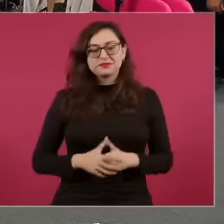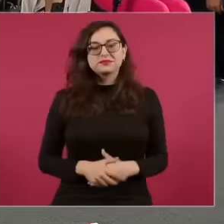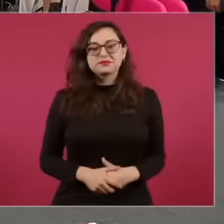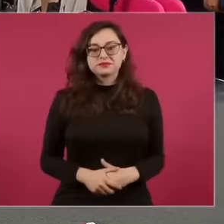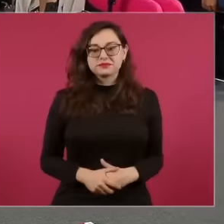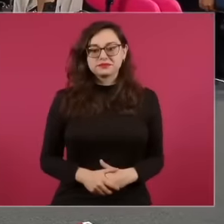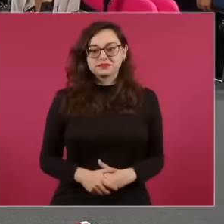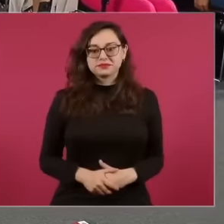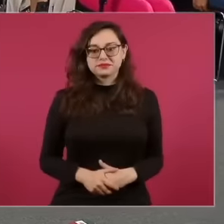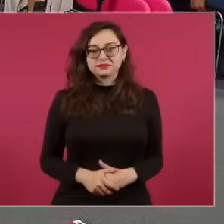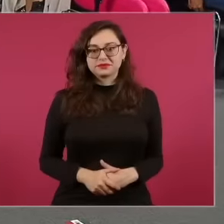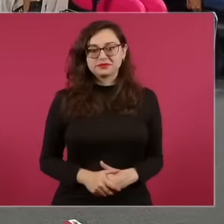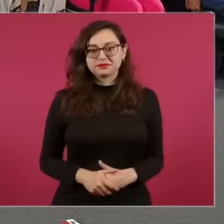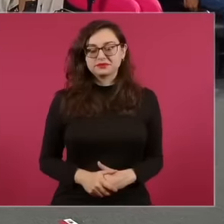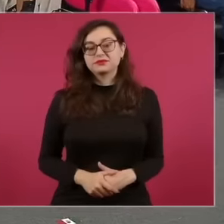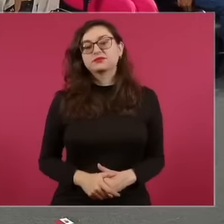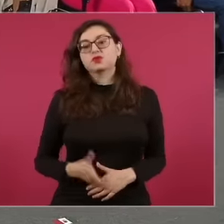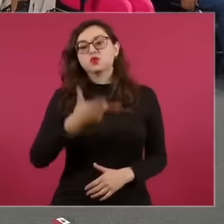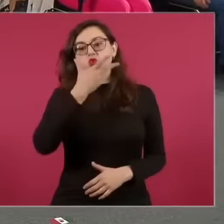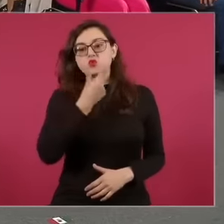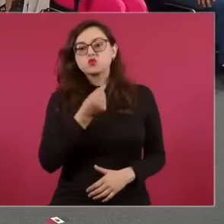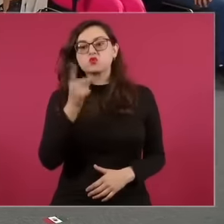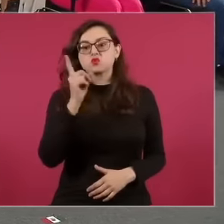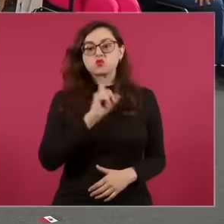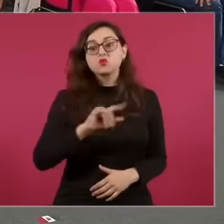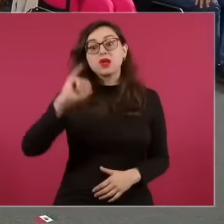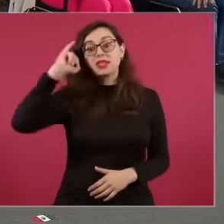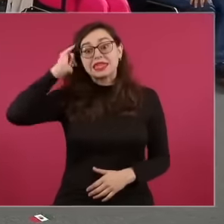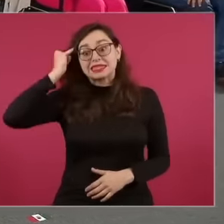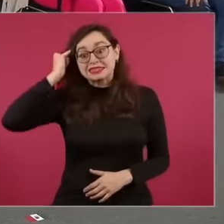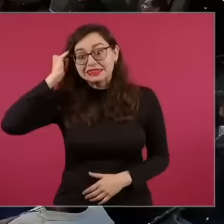who are indigenous men and women, workers, housewives,